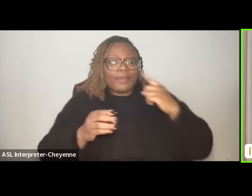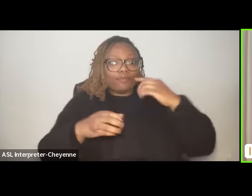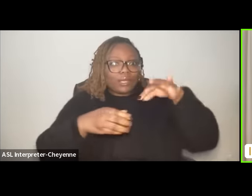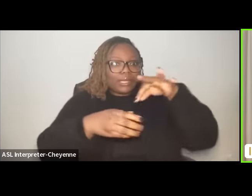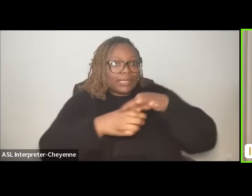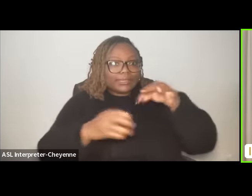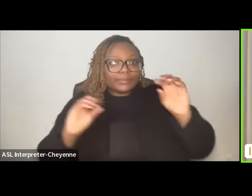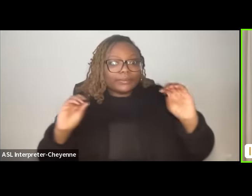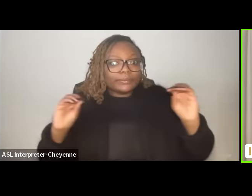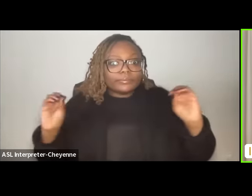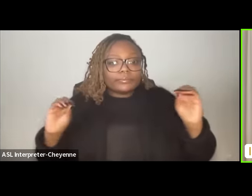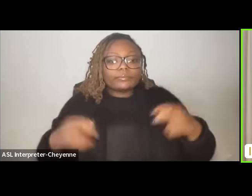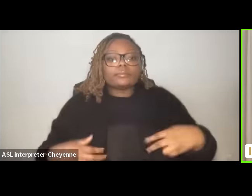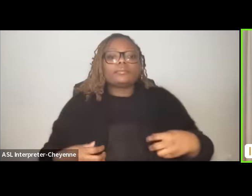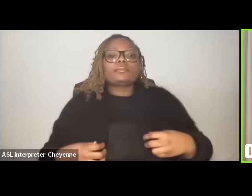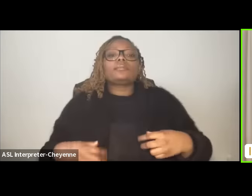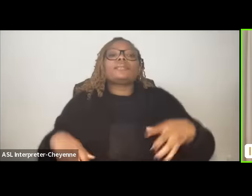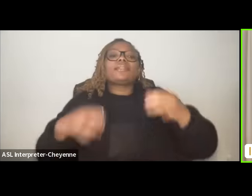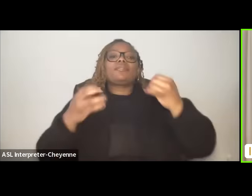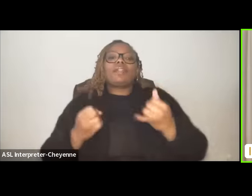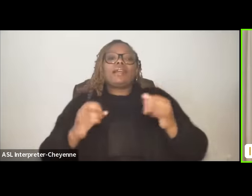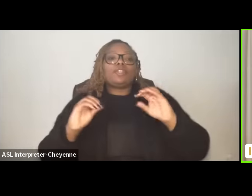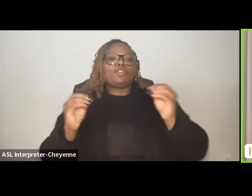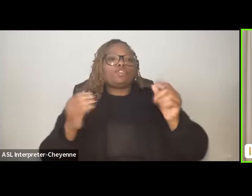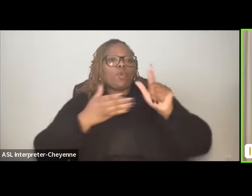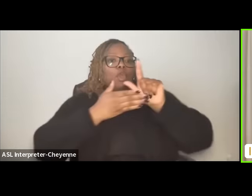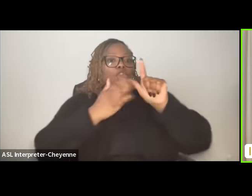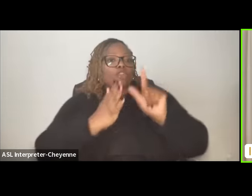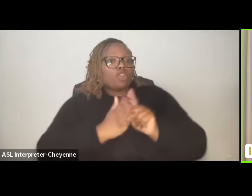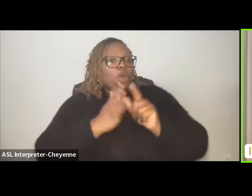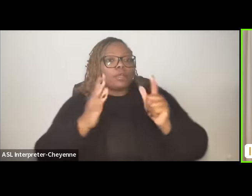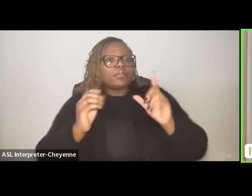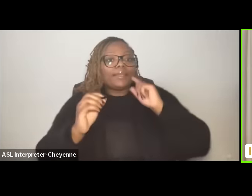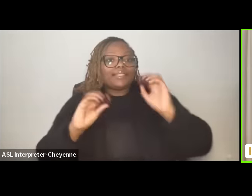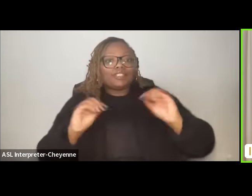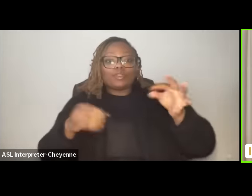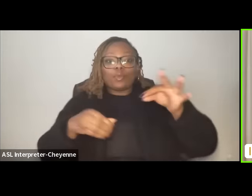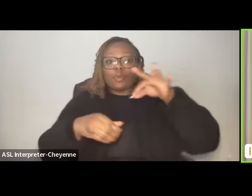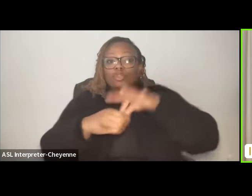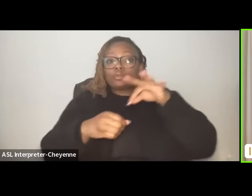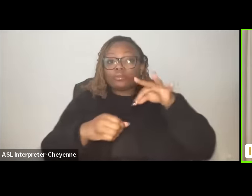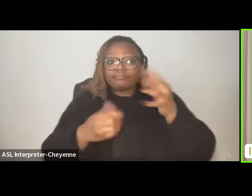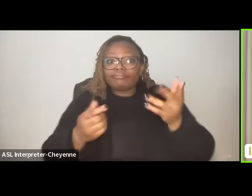um we have at this point no legislature because there haven't been elections so the Senate and